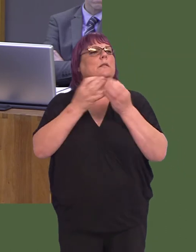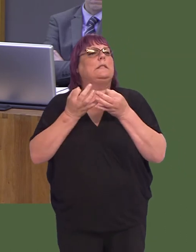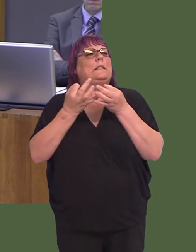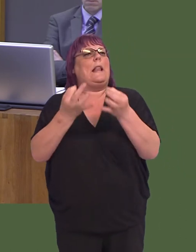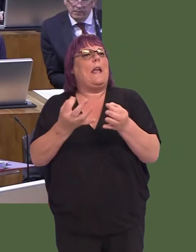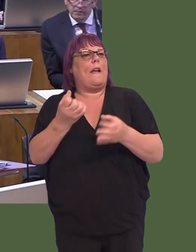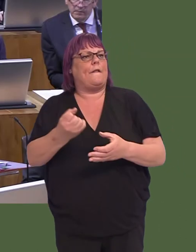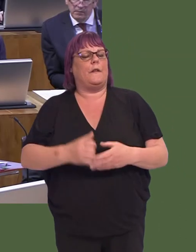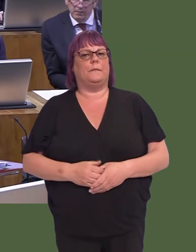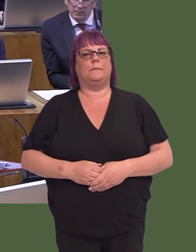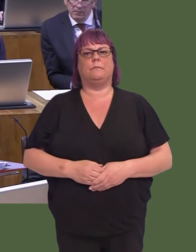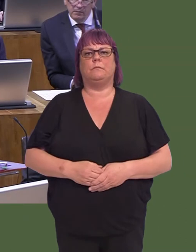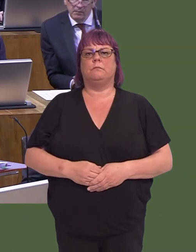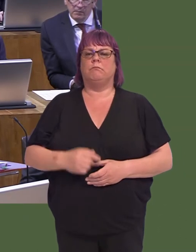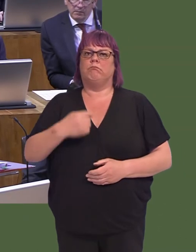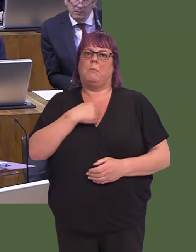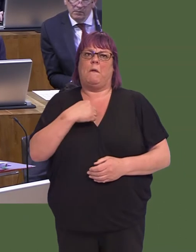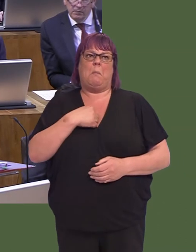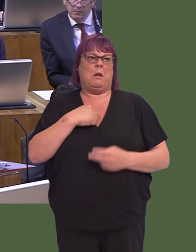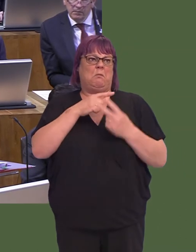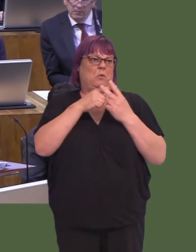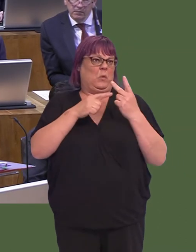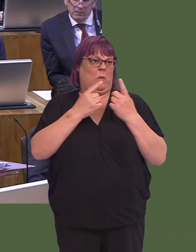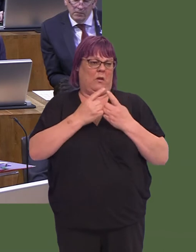a delay before moving on. For me, there are two things.